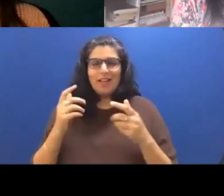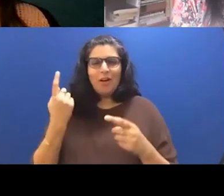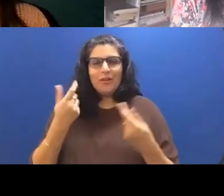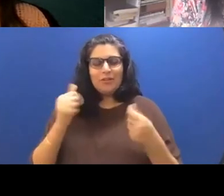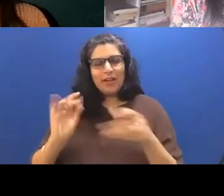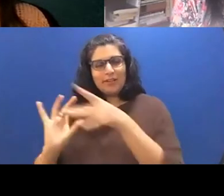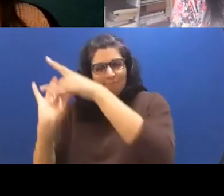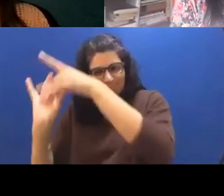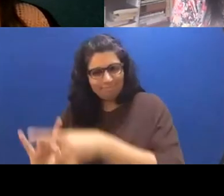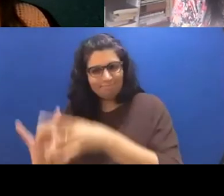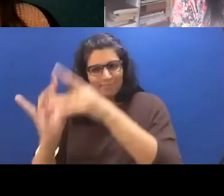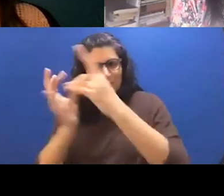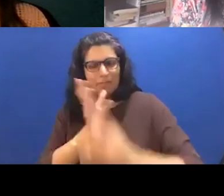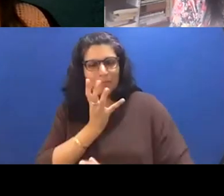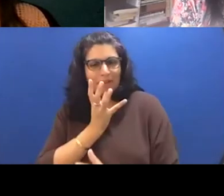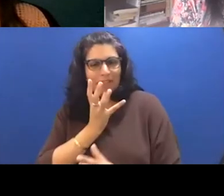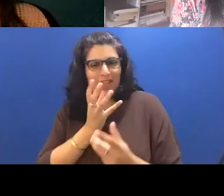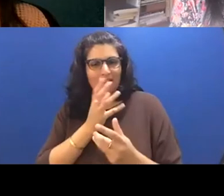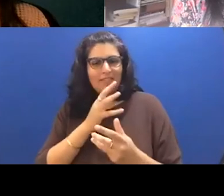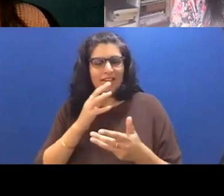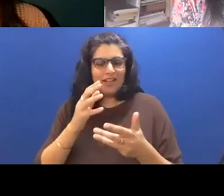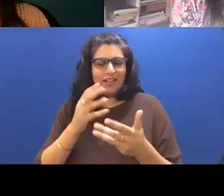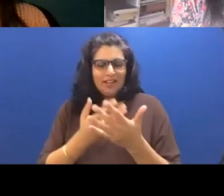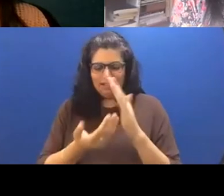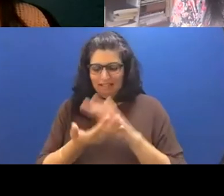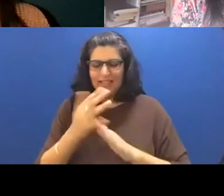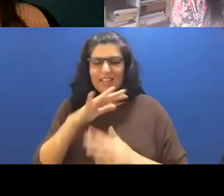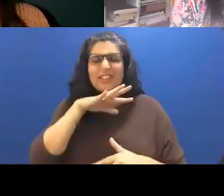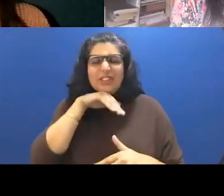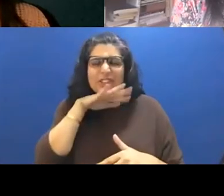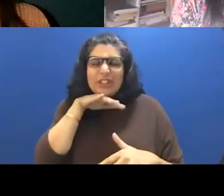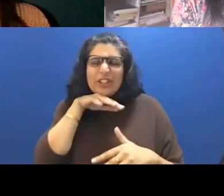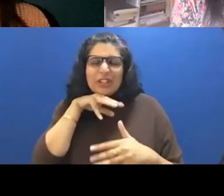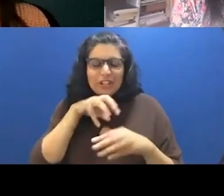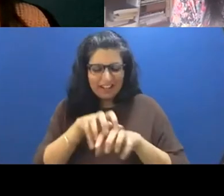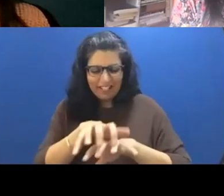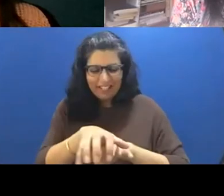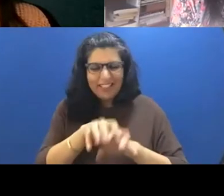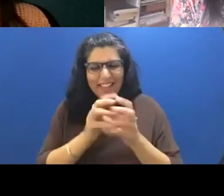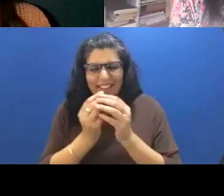to her mother having like dirt on her hands and soil and her fingers and like, you know,